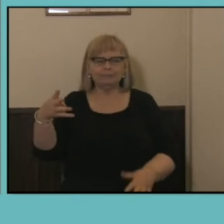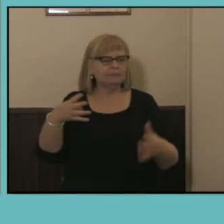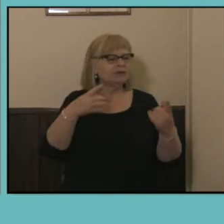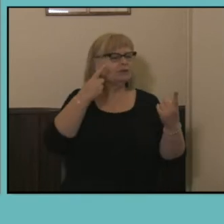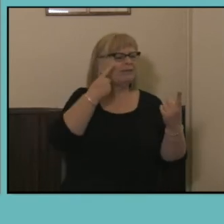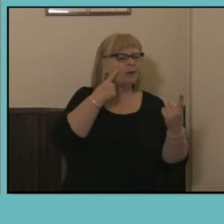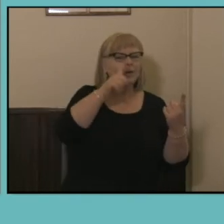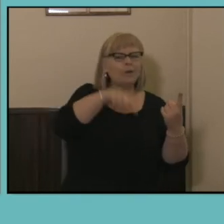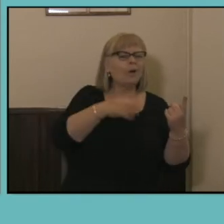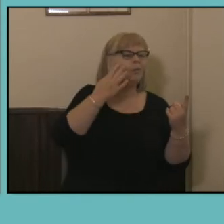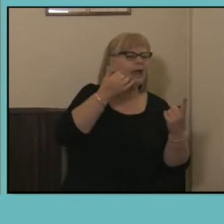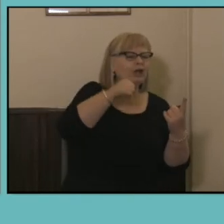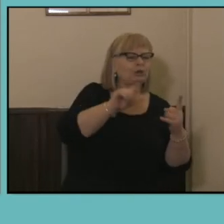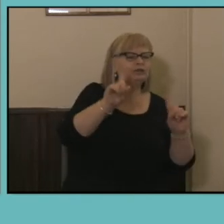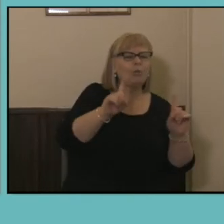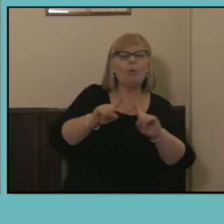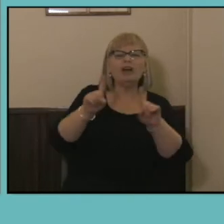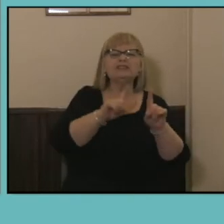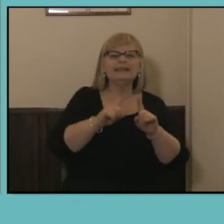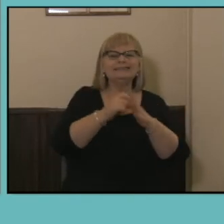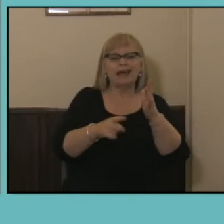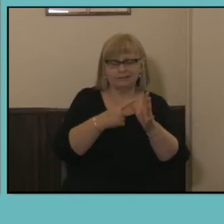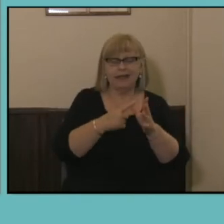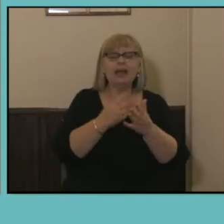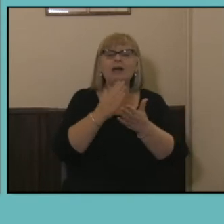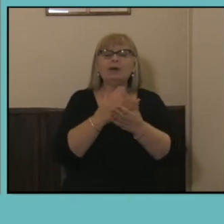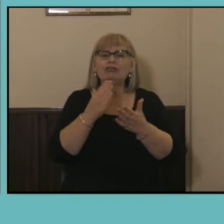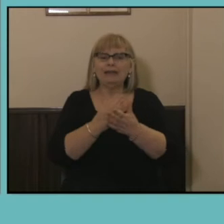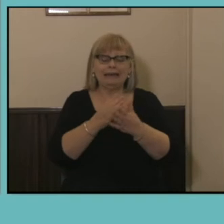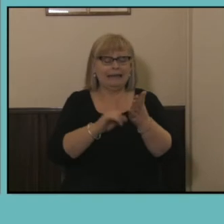Data, but in a simple nutshell, the Labor Force Survey is specifically